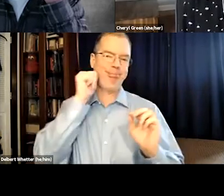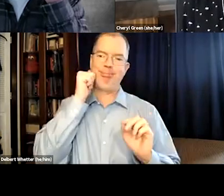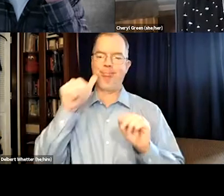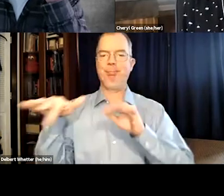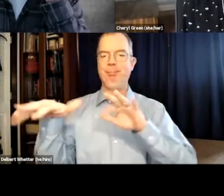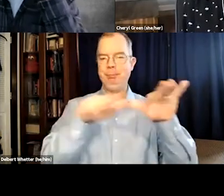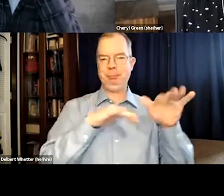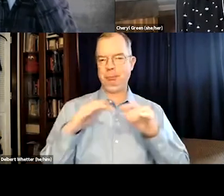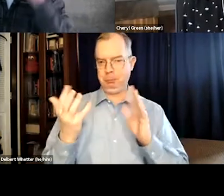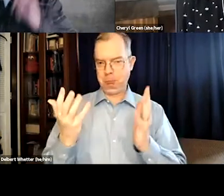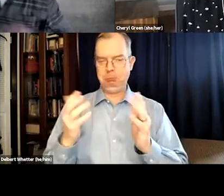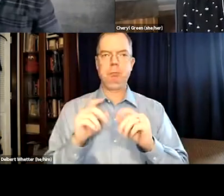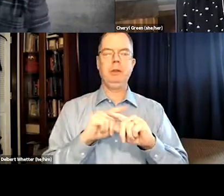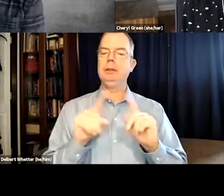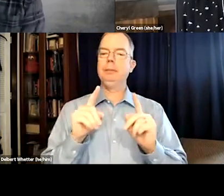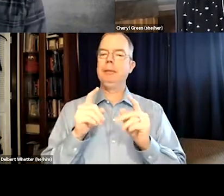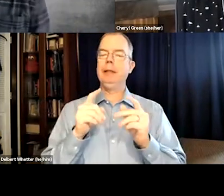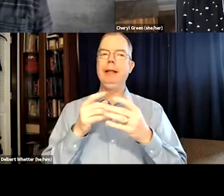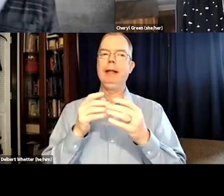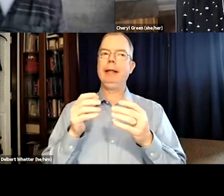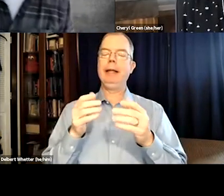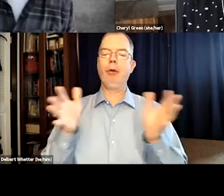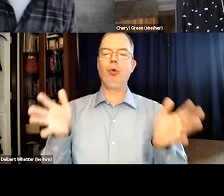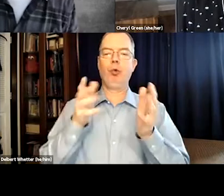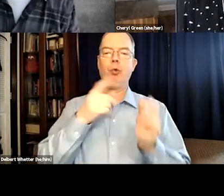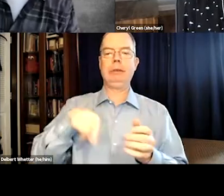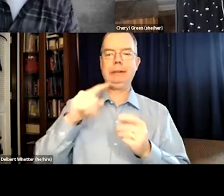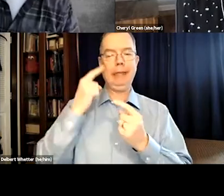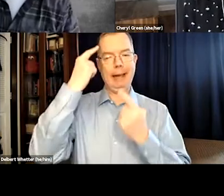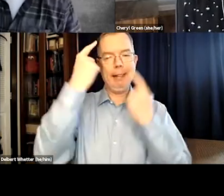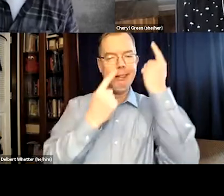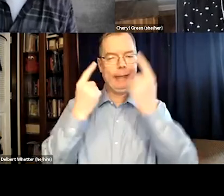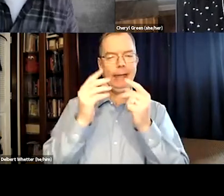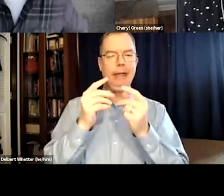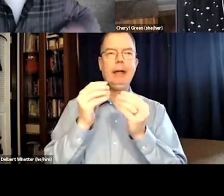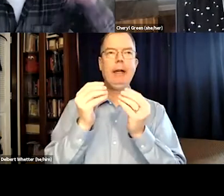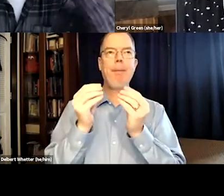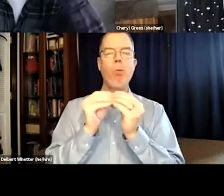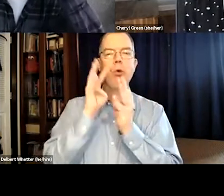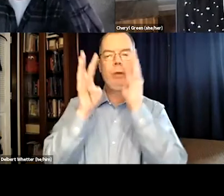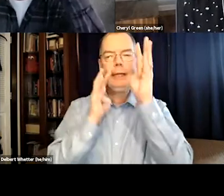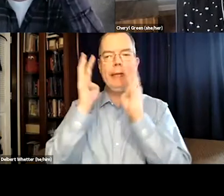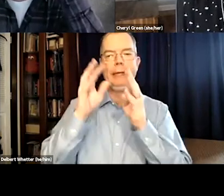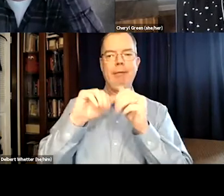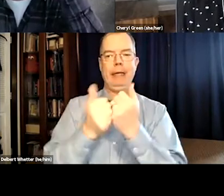demonstrations are not everyday captioning situations, but it encourages us to